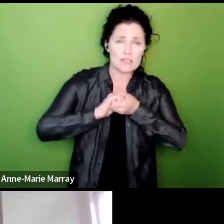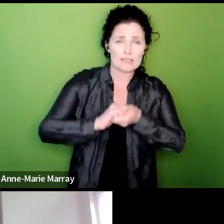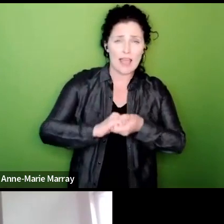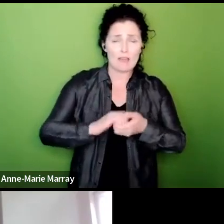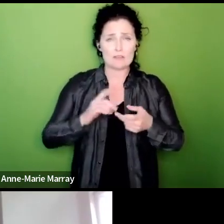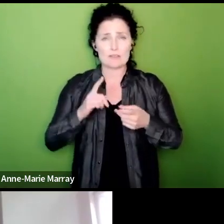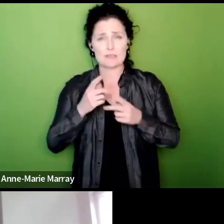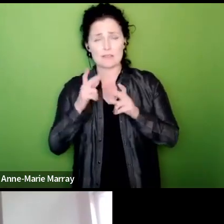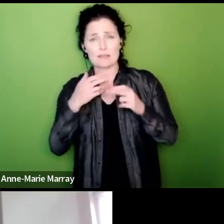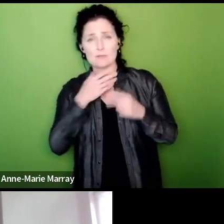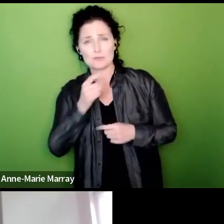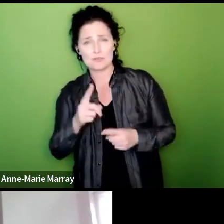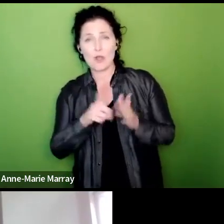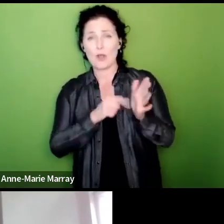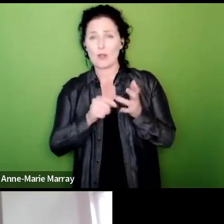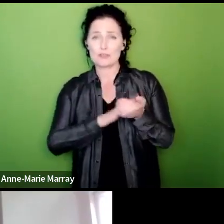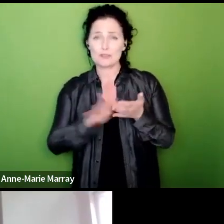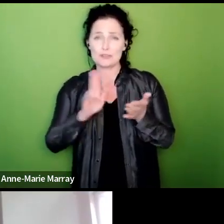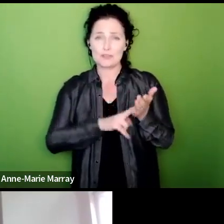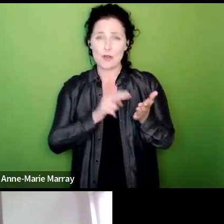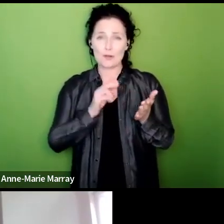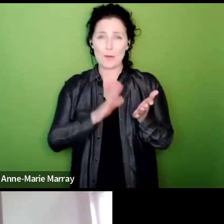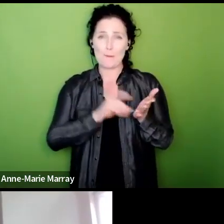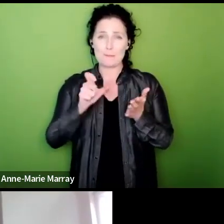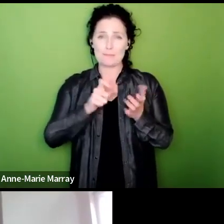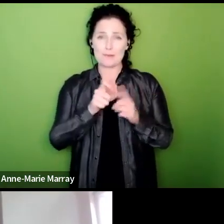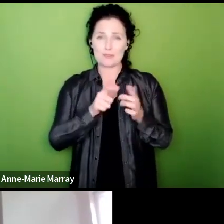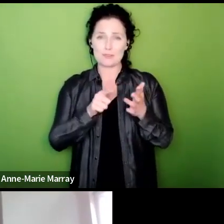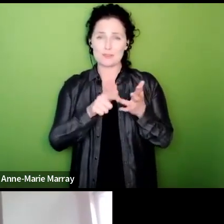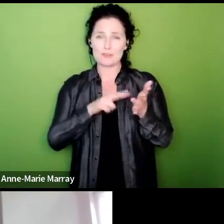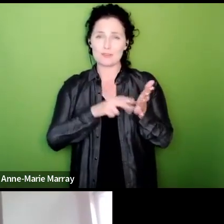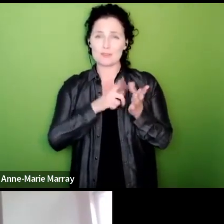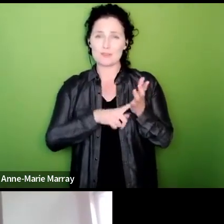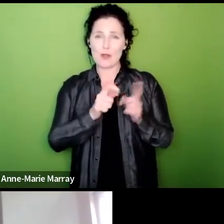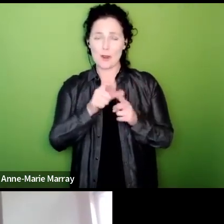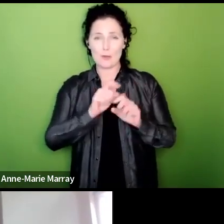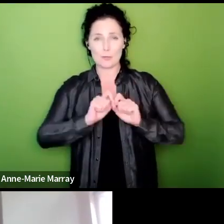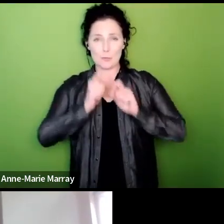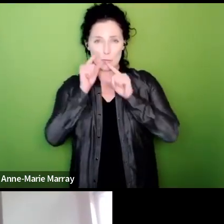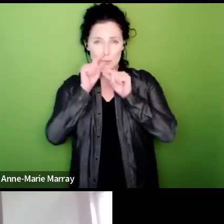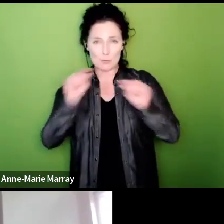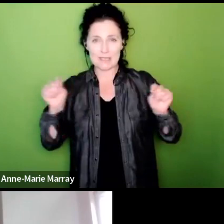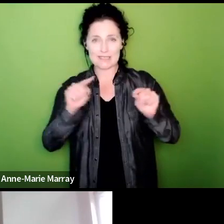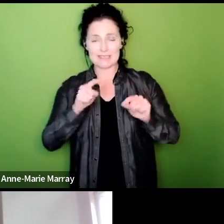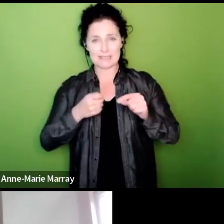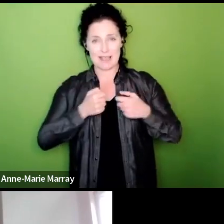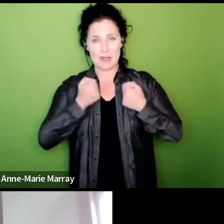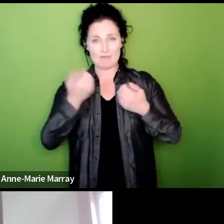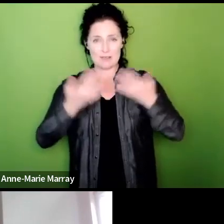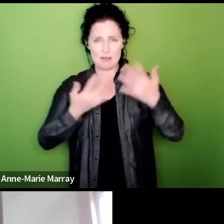McDonnell has just tweeted um our results and said how how fantastically it is and we know that John